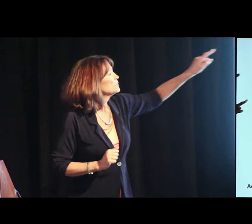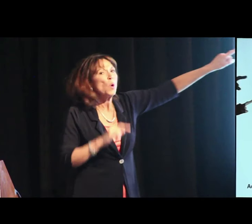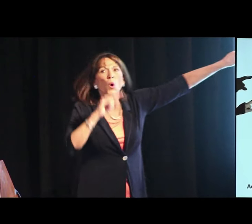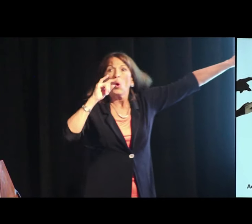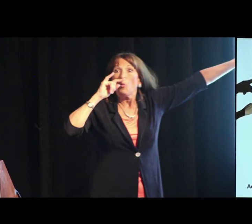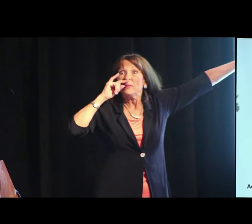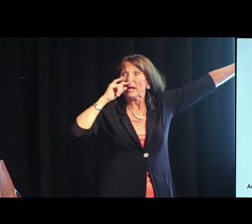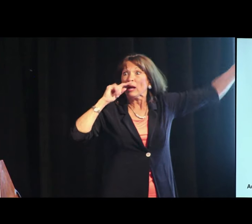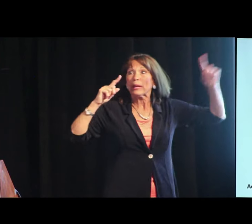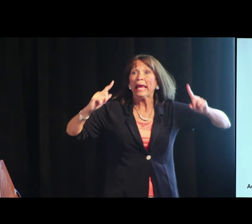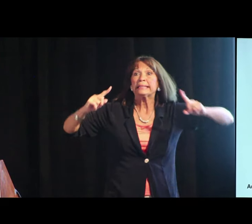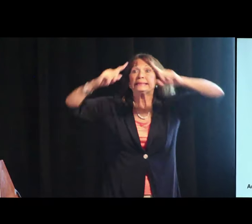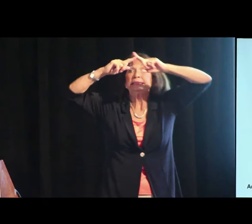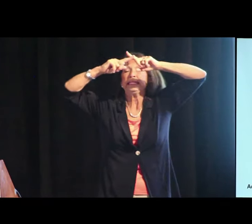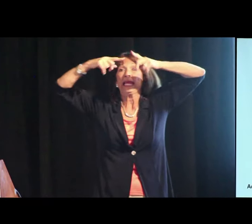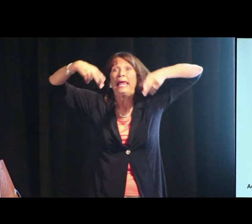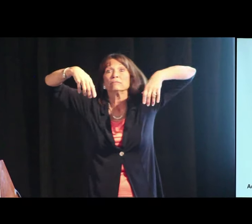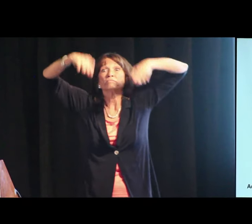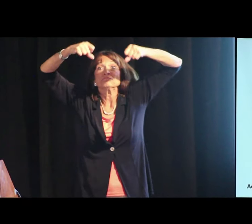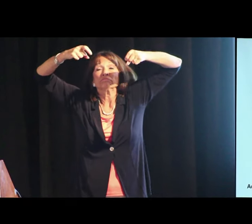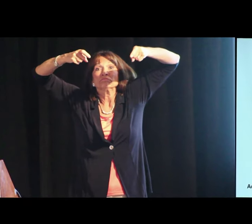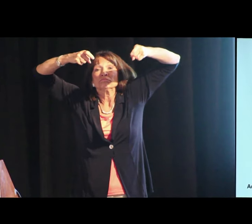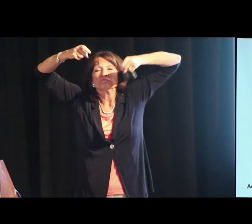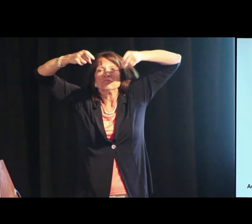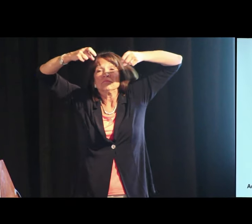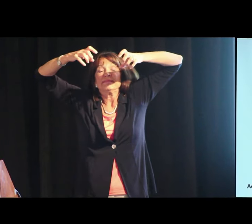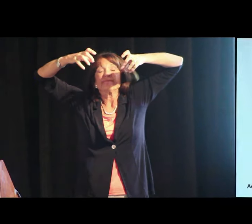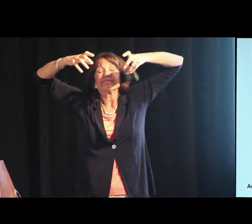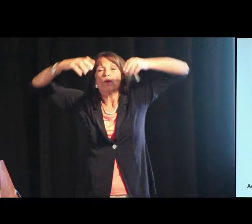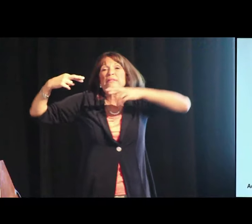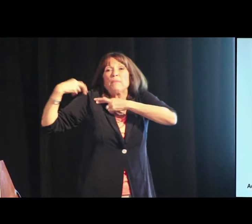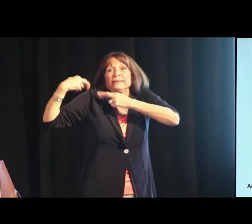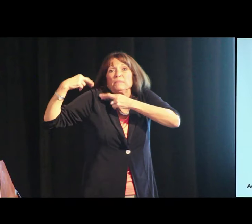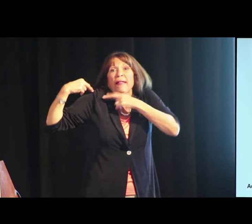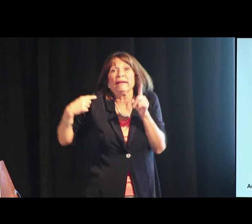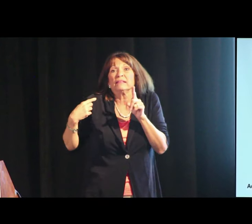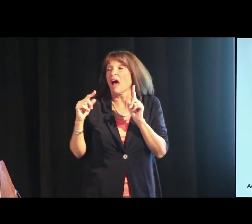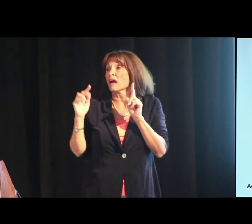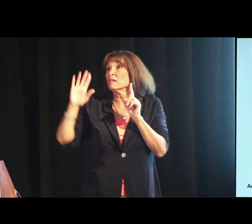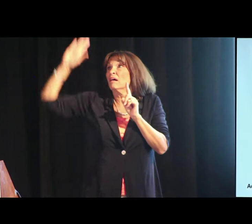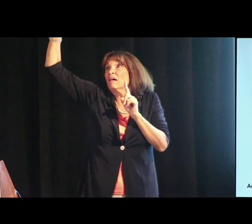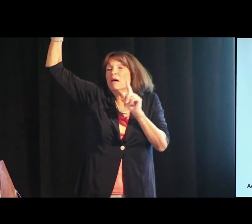And this is a model of teamwork.